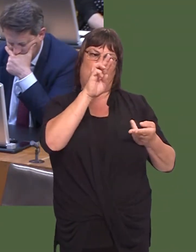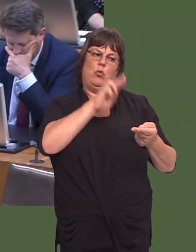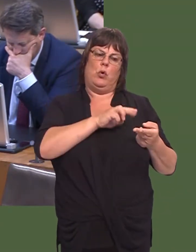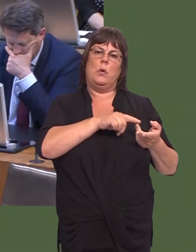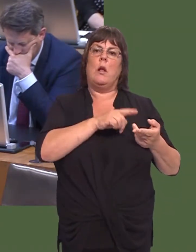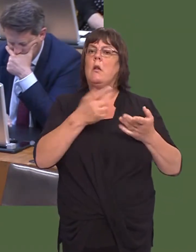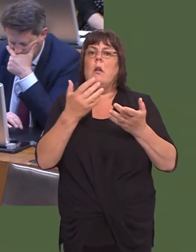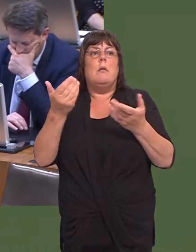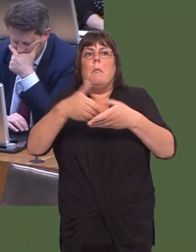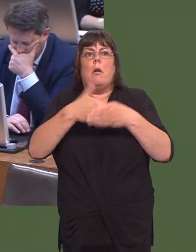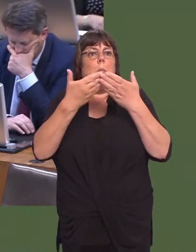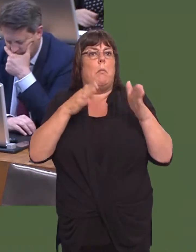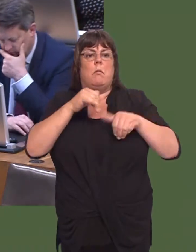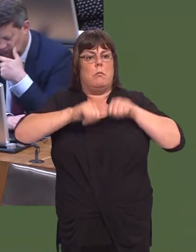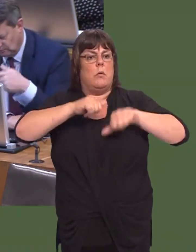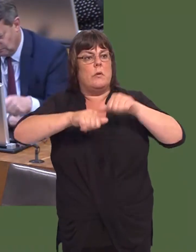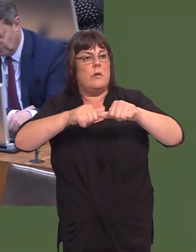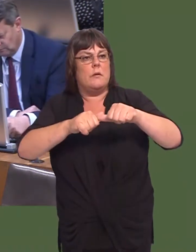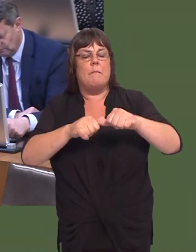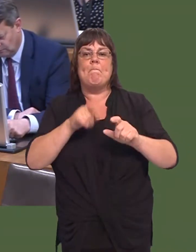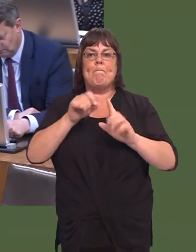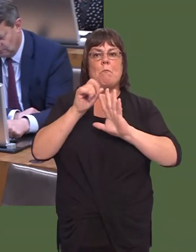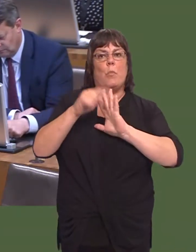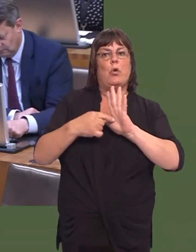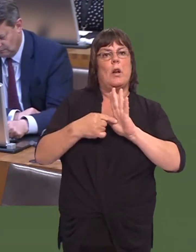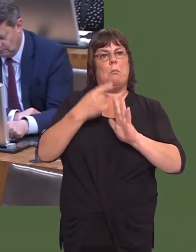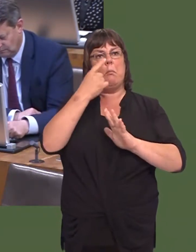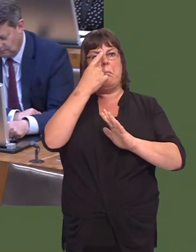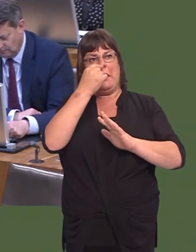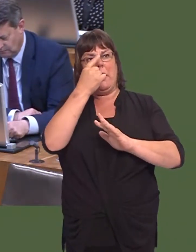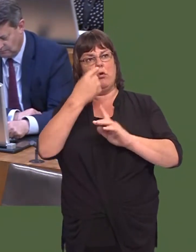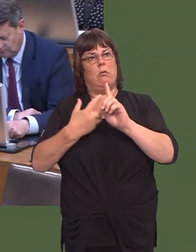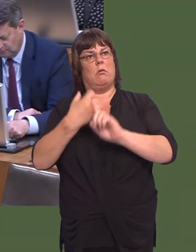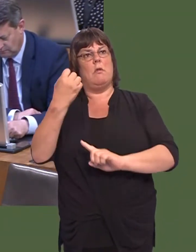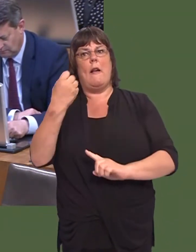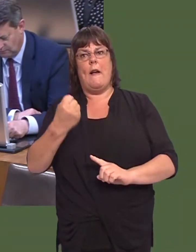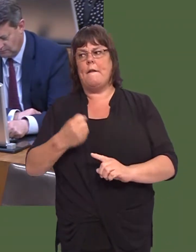And, as I said before, itís a project that has potential, and I think this has helped